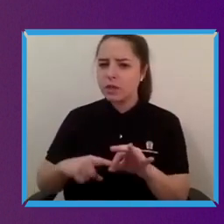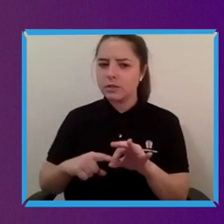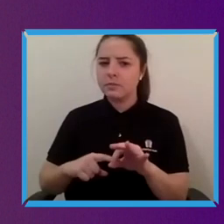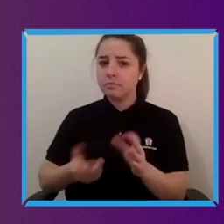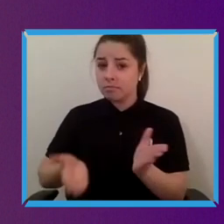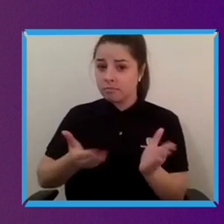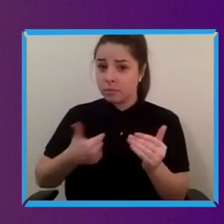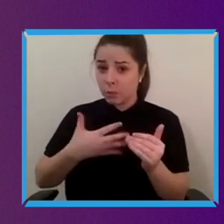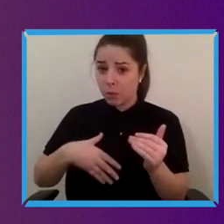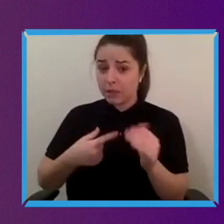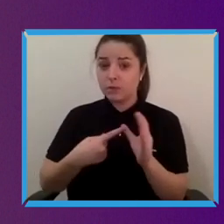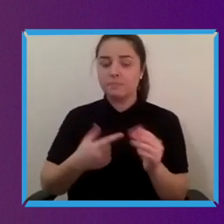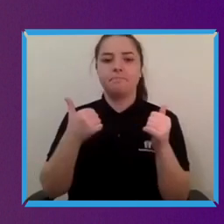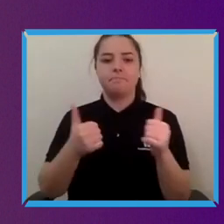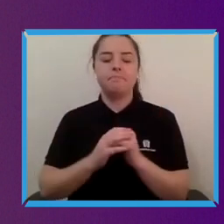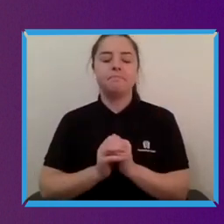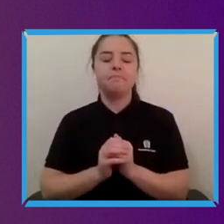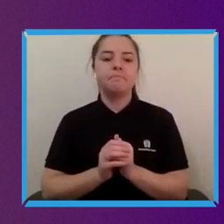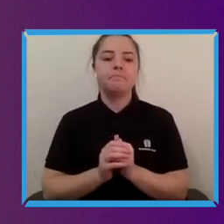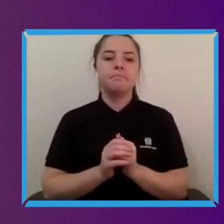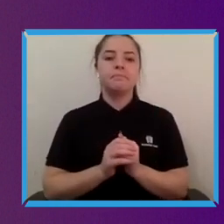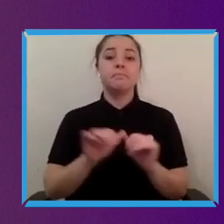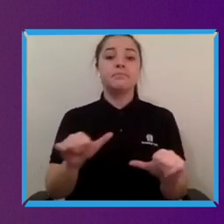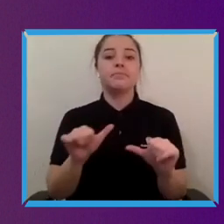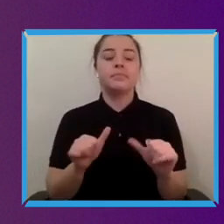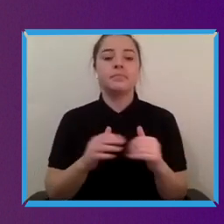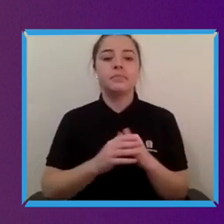Sure so so pondering this question I don't